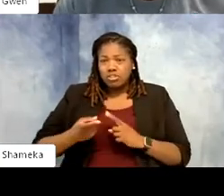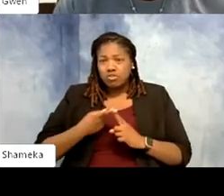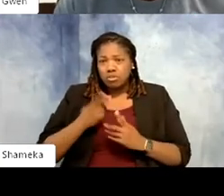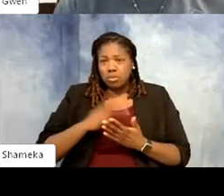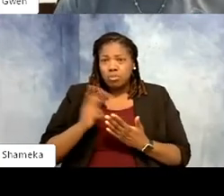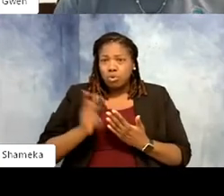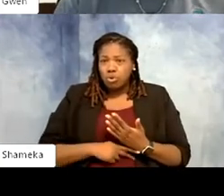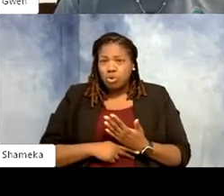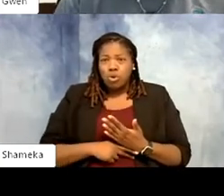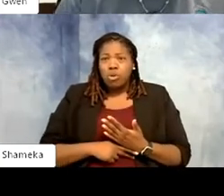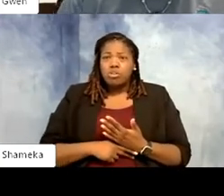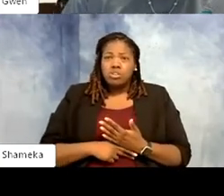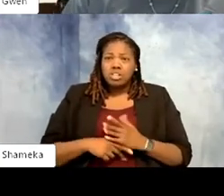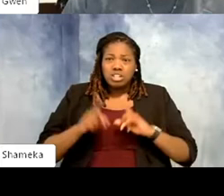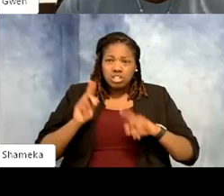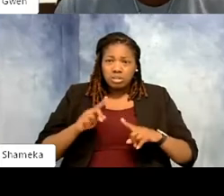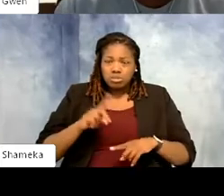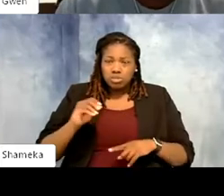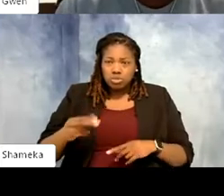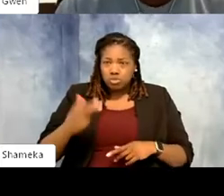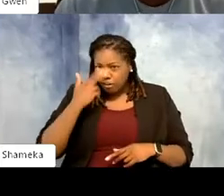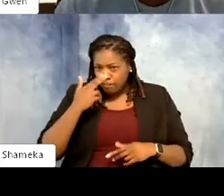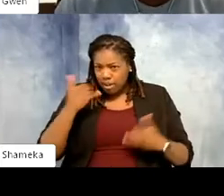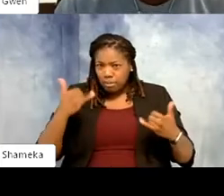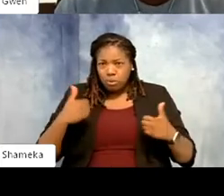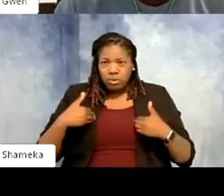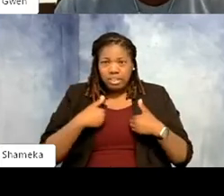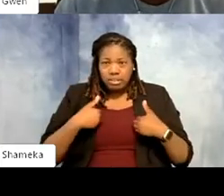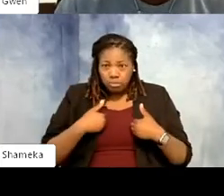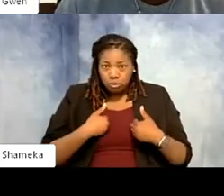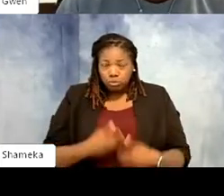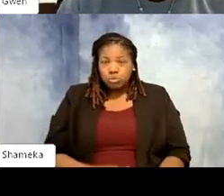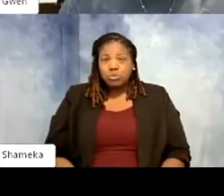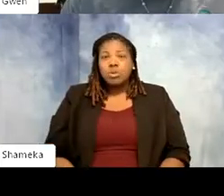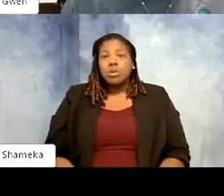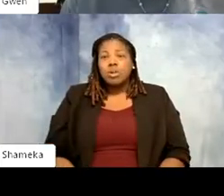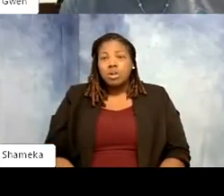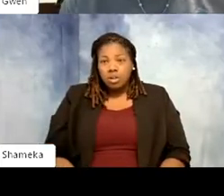And I just have to come to the Zoo, have fun, play with animals. So they just had to do a little